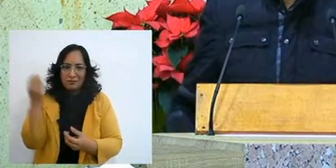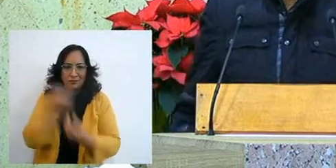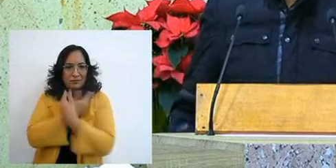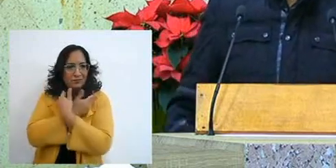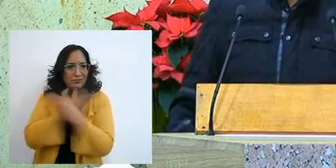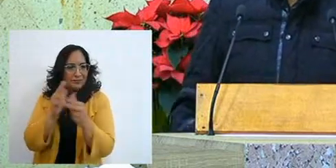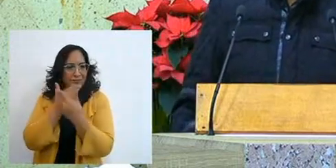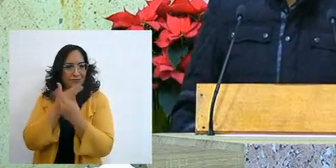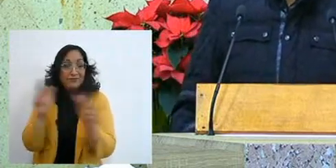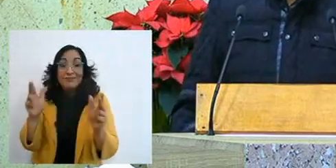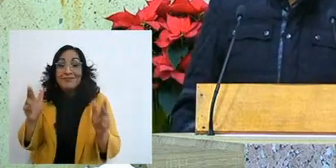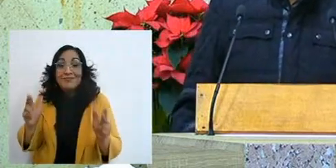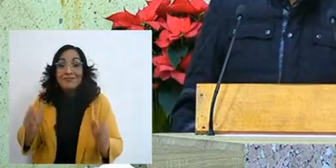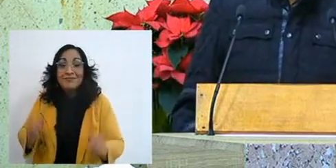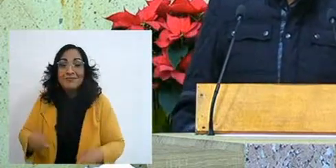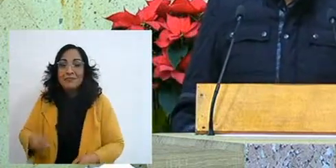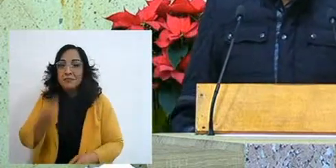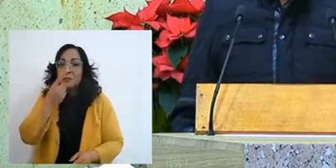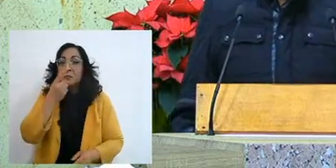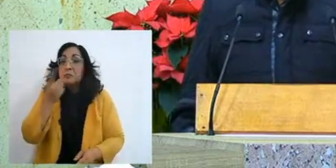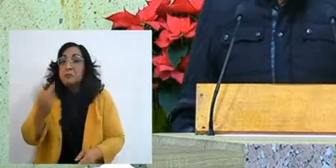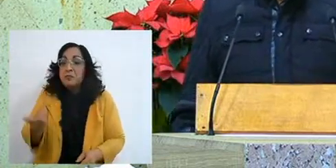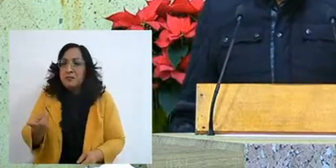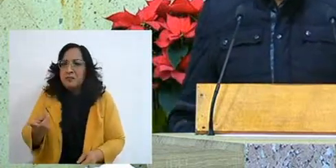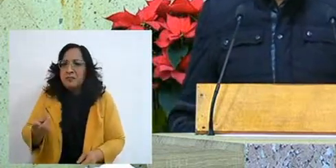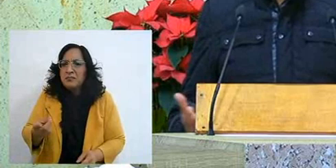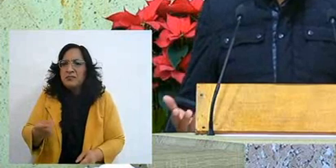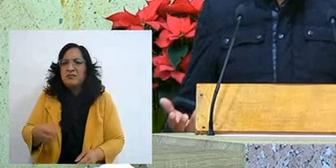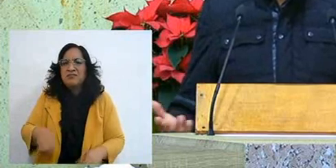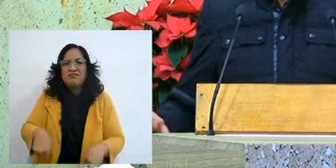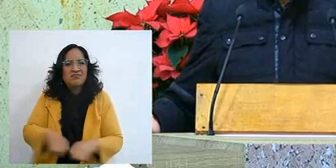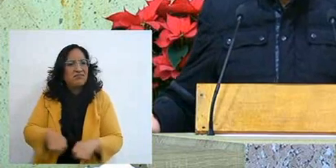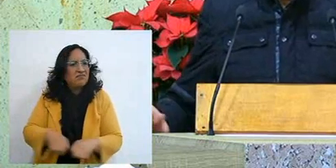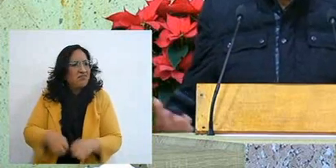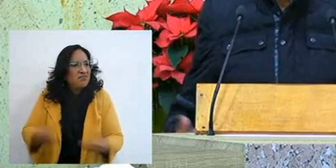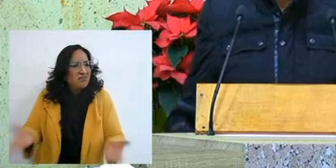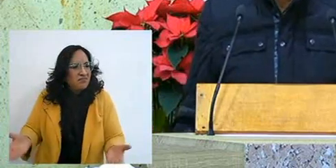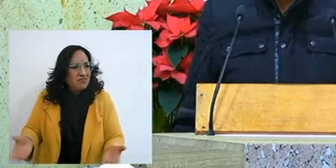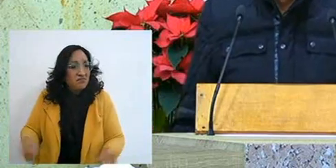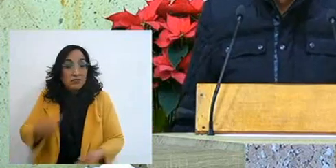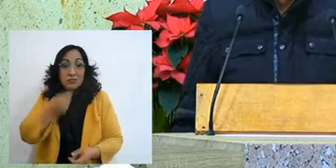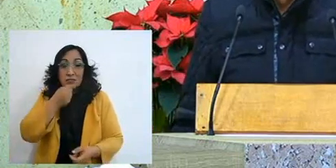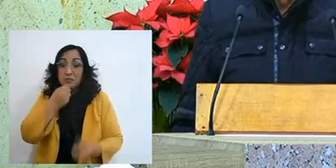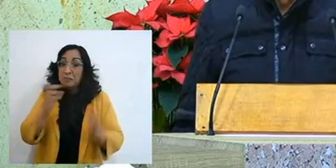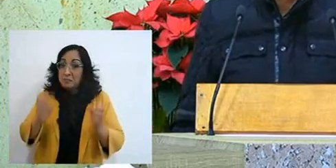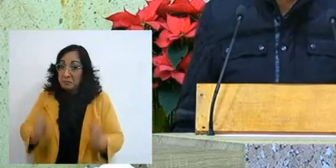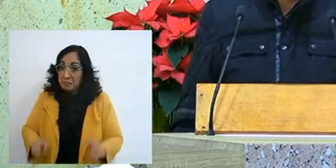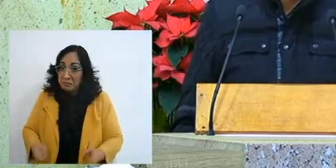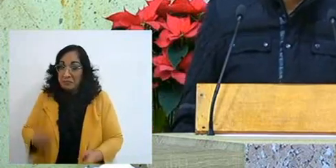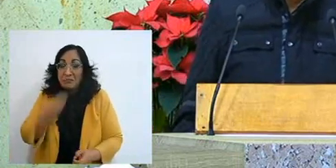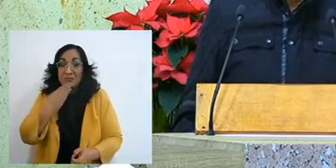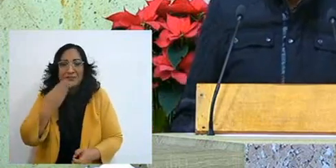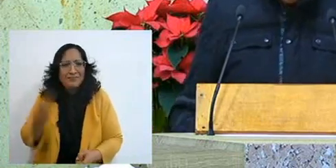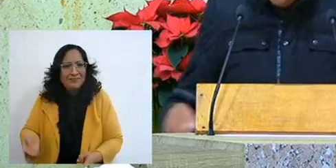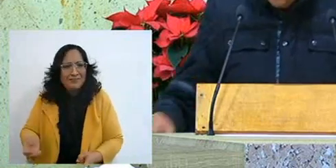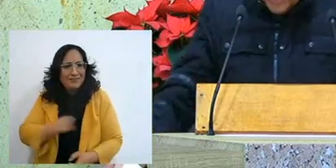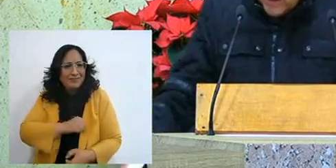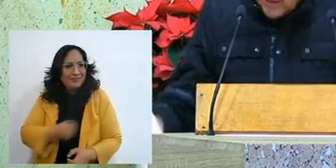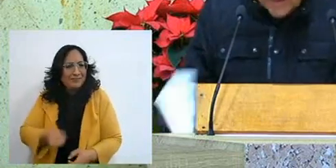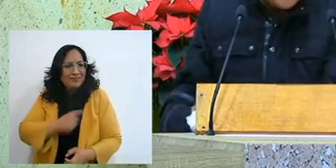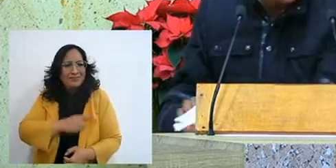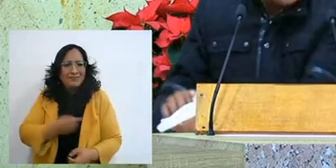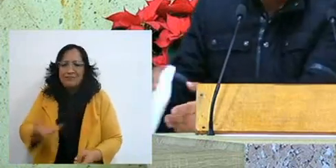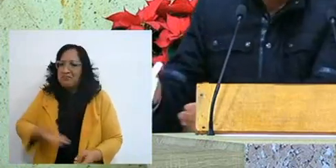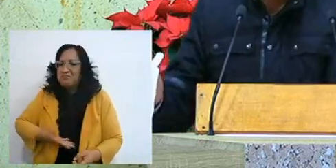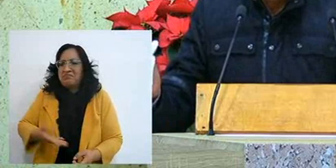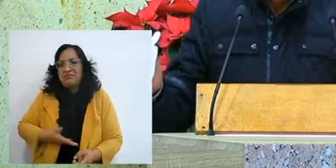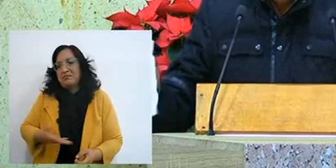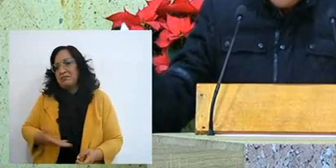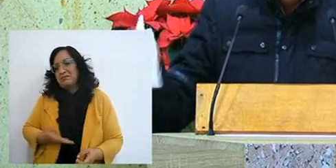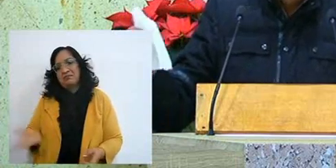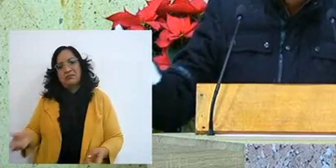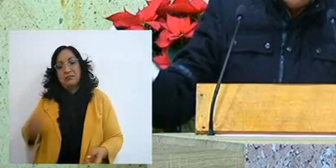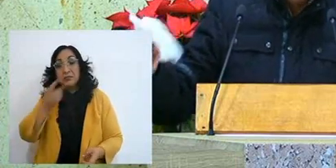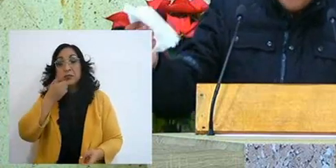He says, let's see, why did they bring him to me if the child has nothing, I said doctor, here he is, here are the previous X-rays,